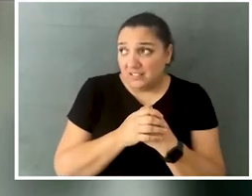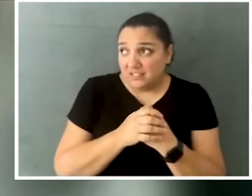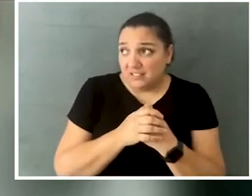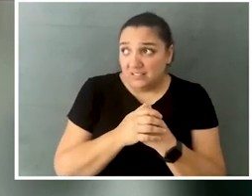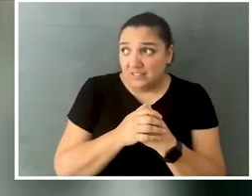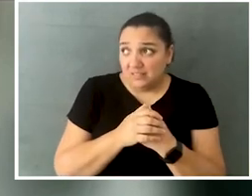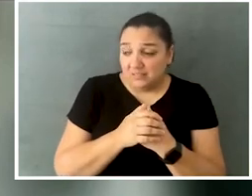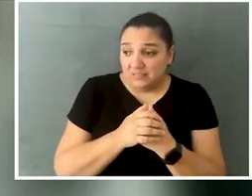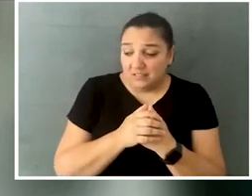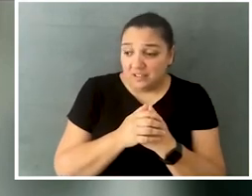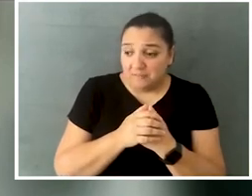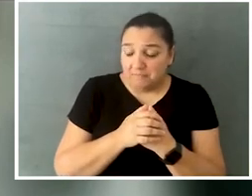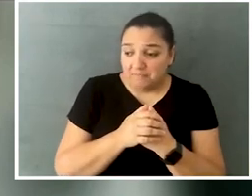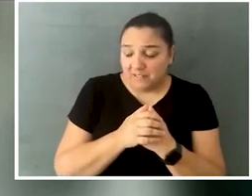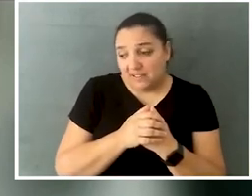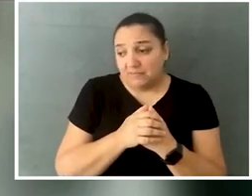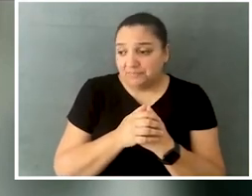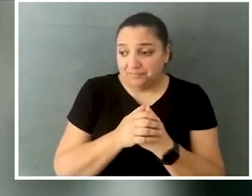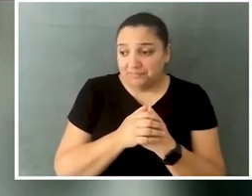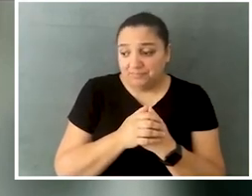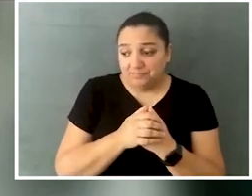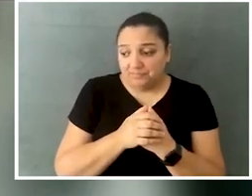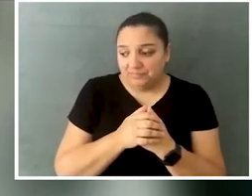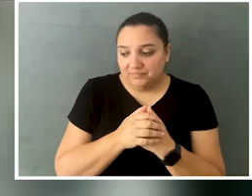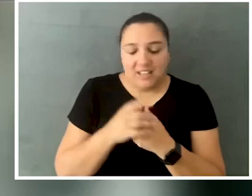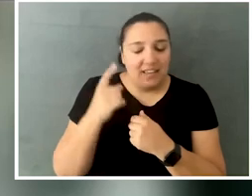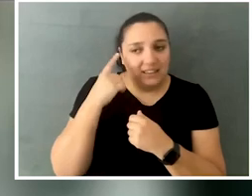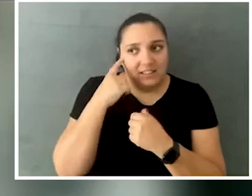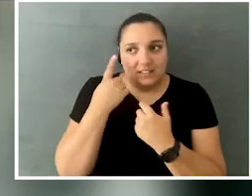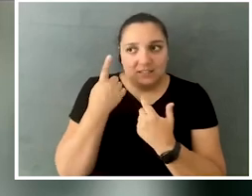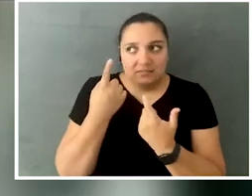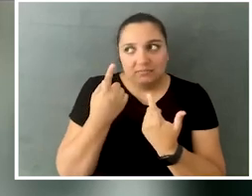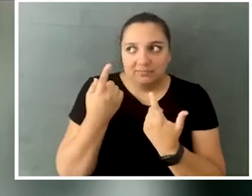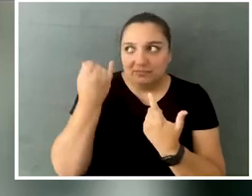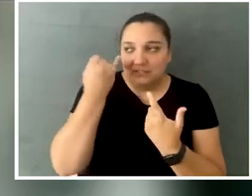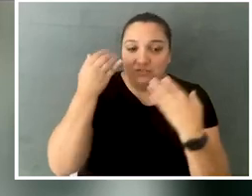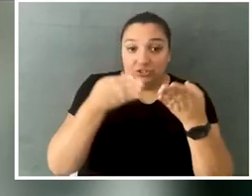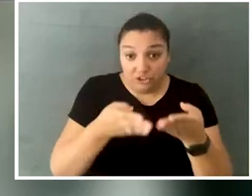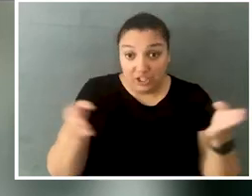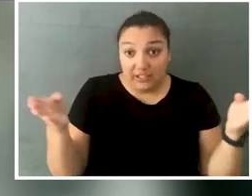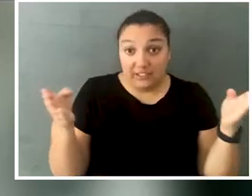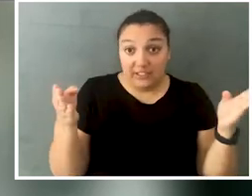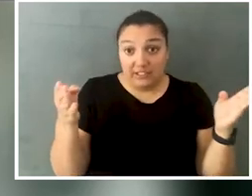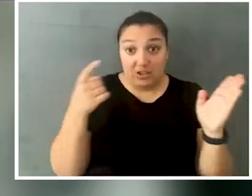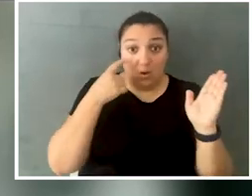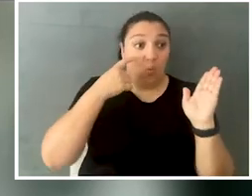Yeah, just generally being, my answer to this would be generally being aware of disability